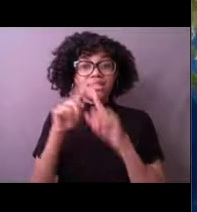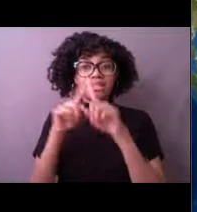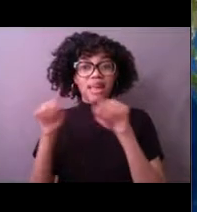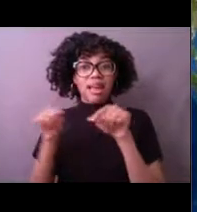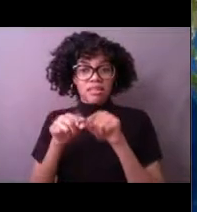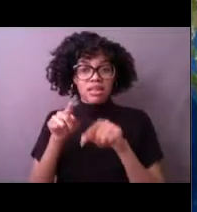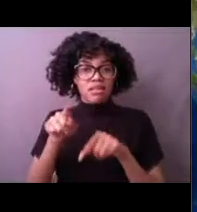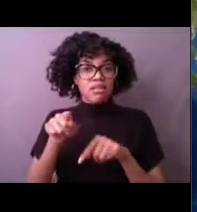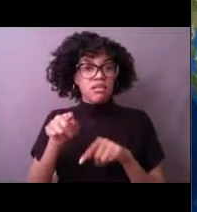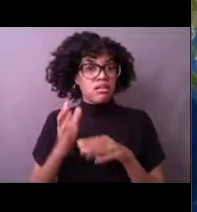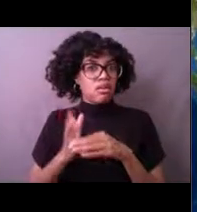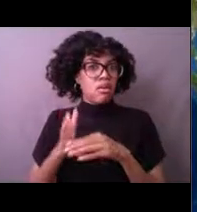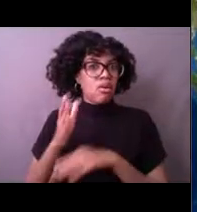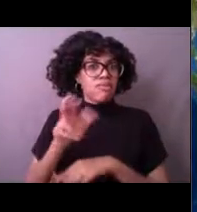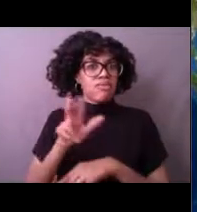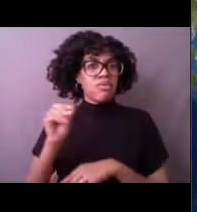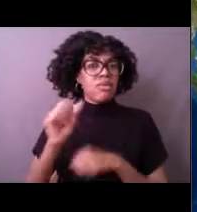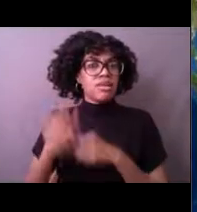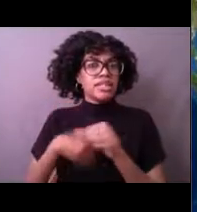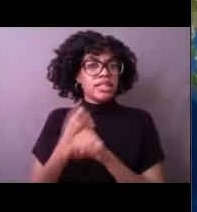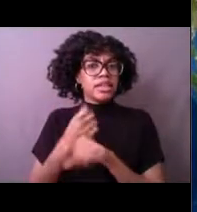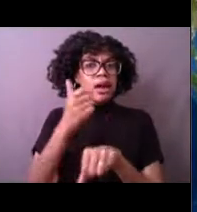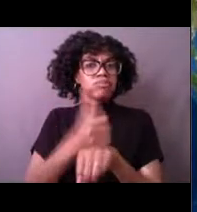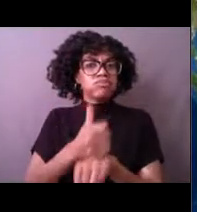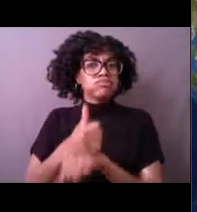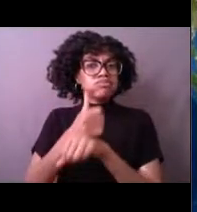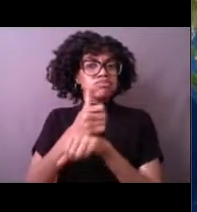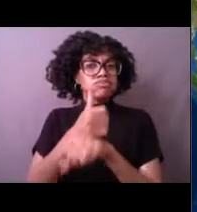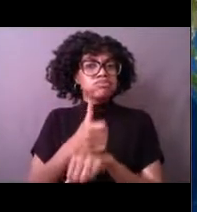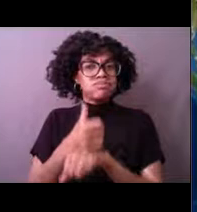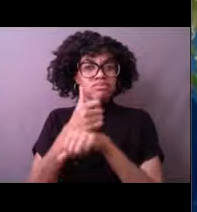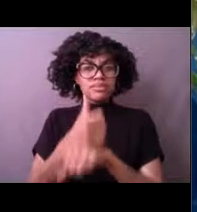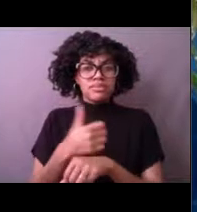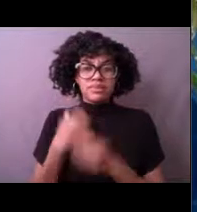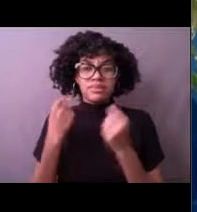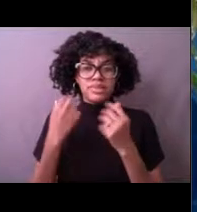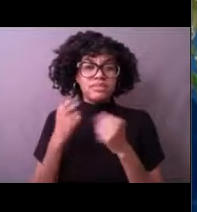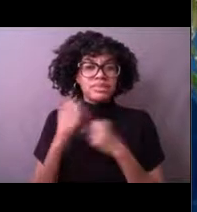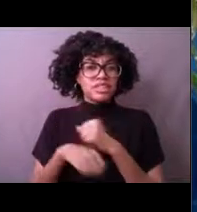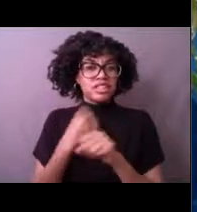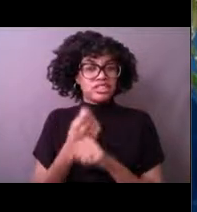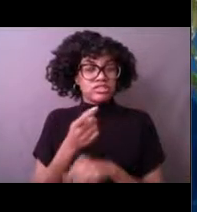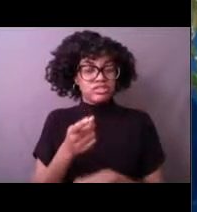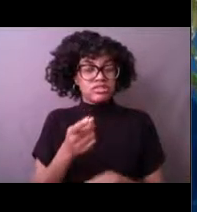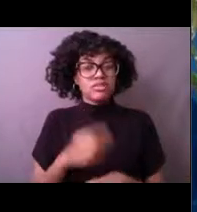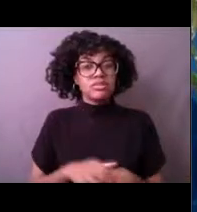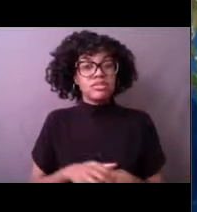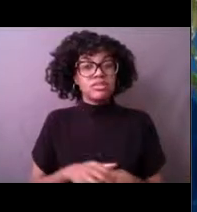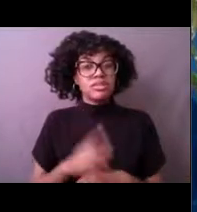that have been in that location for over 30 years. And you can see that there are quite a few in the Great Lakes area.